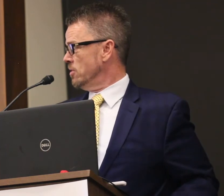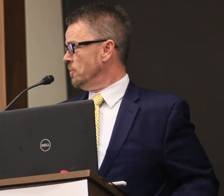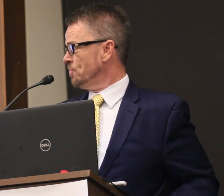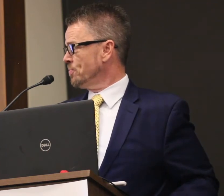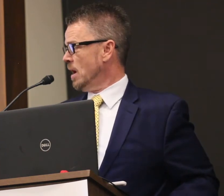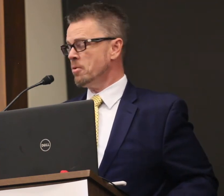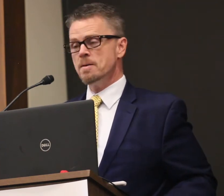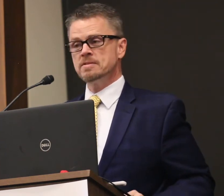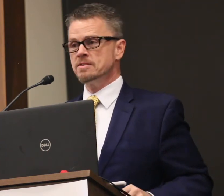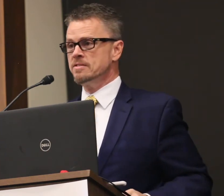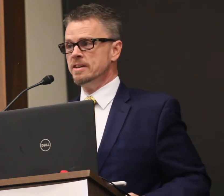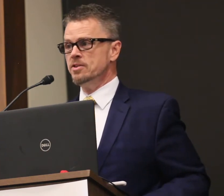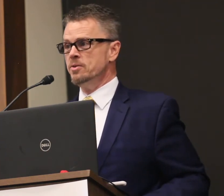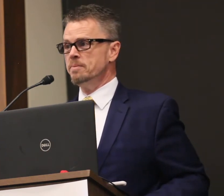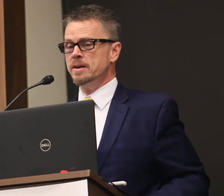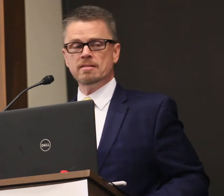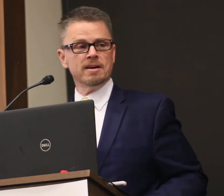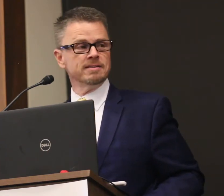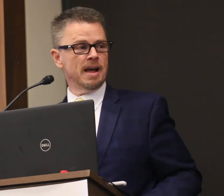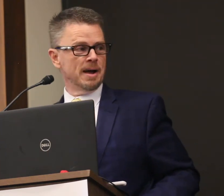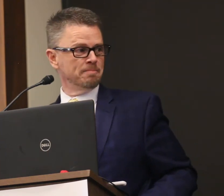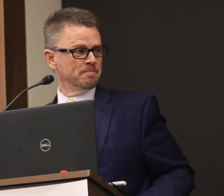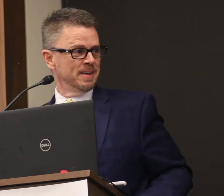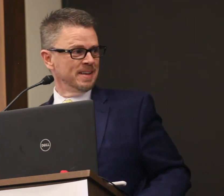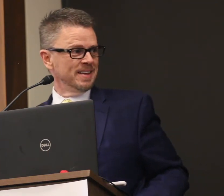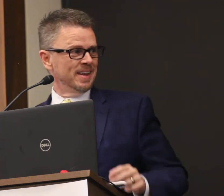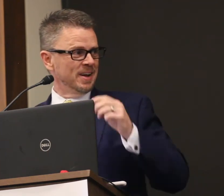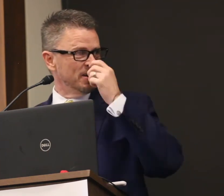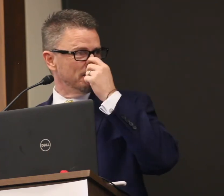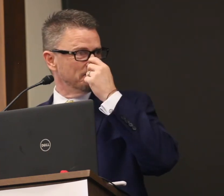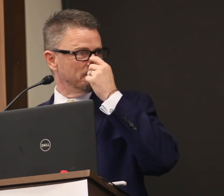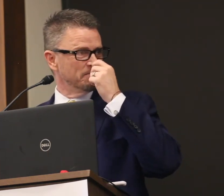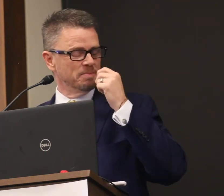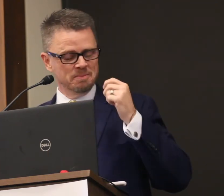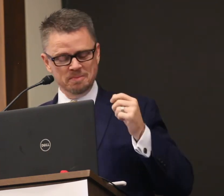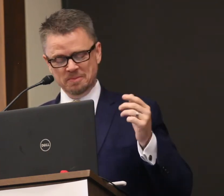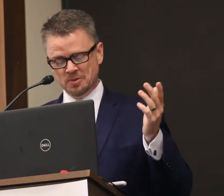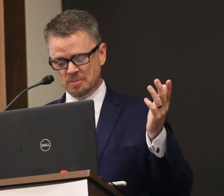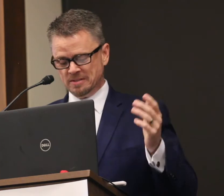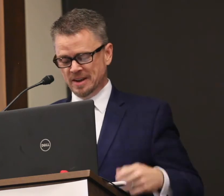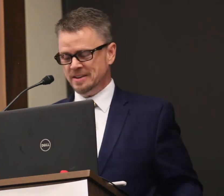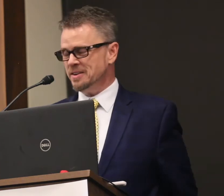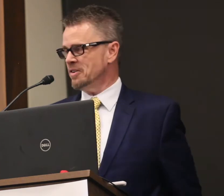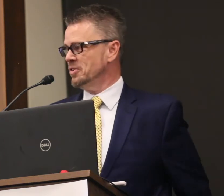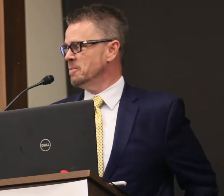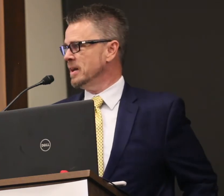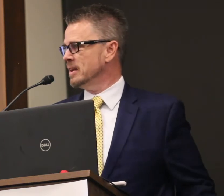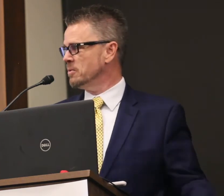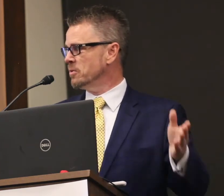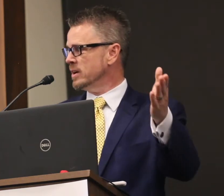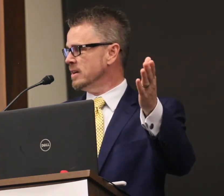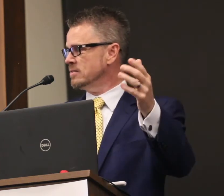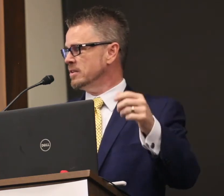I promise it will save you and me a lot of time. So I'm excited to talk about that.